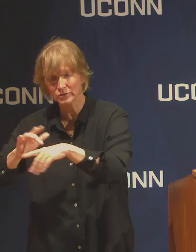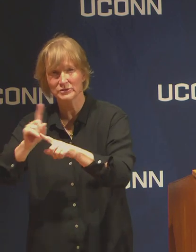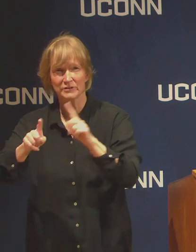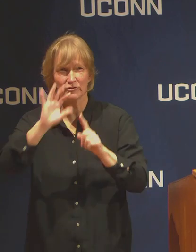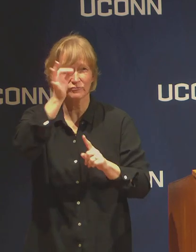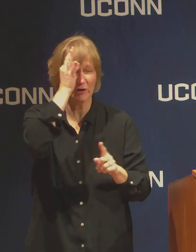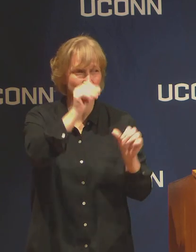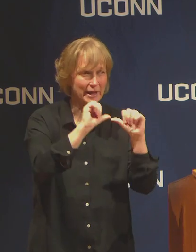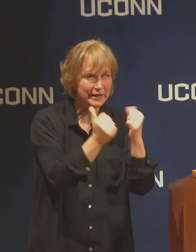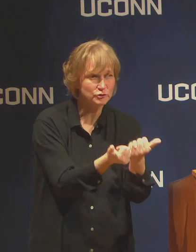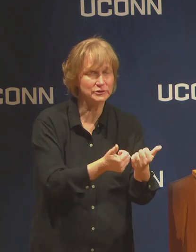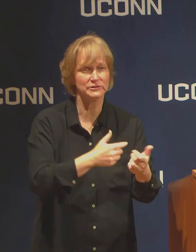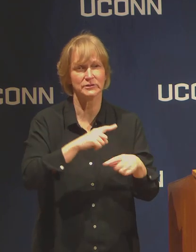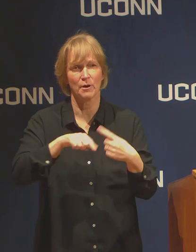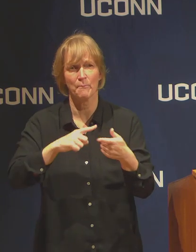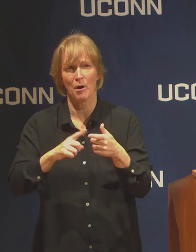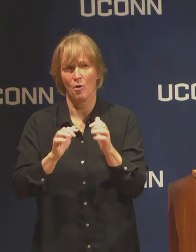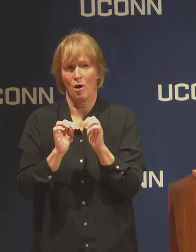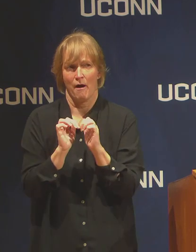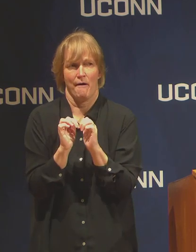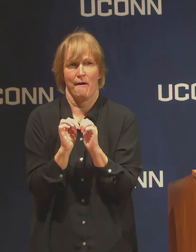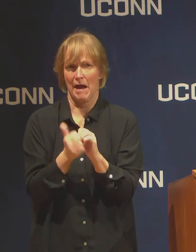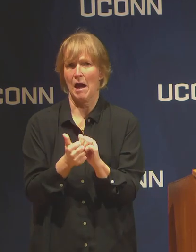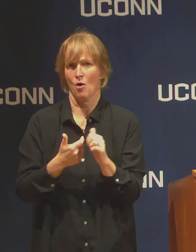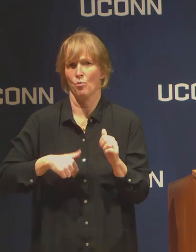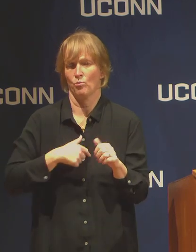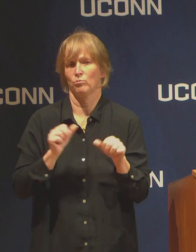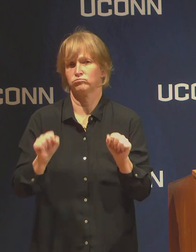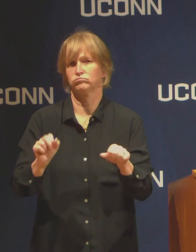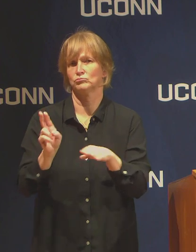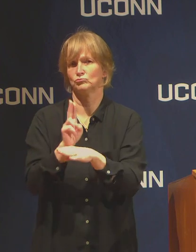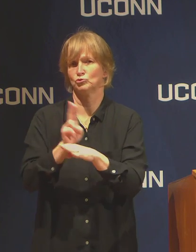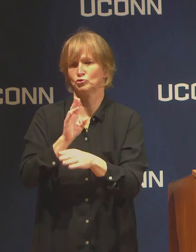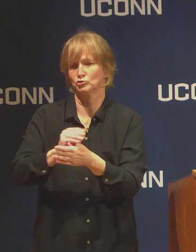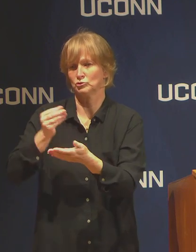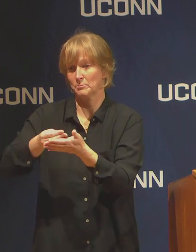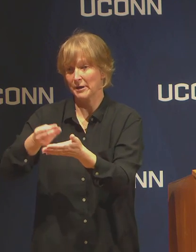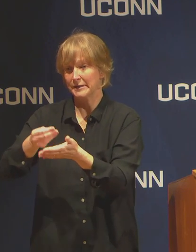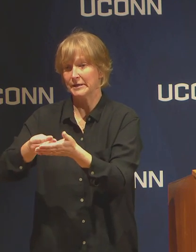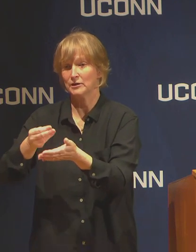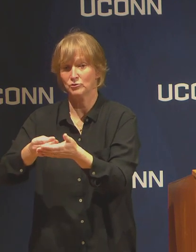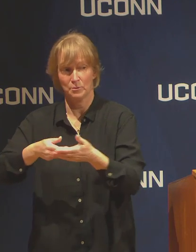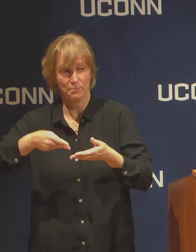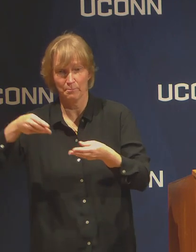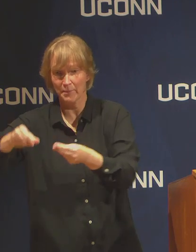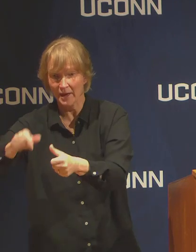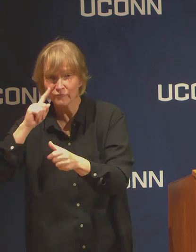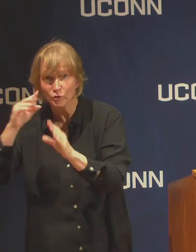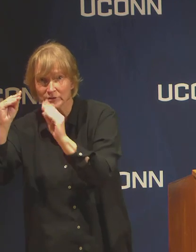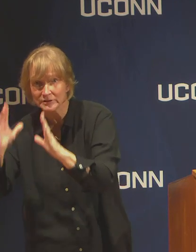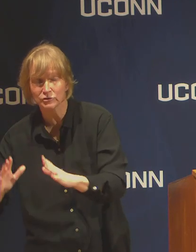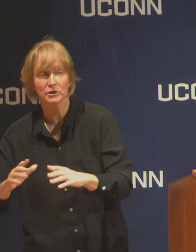about how to be using the various funds to pay for instruction and to pay for the work that's getting done.